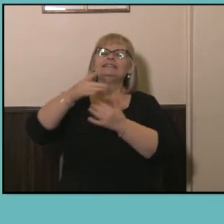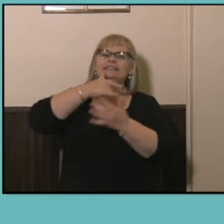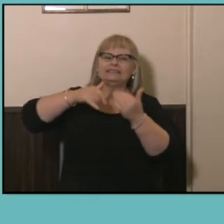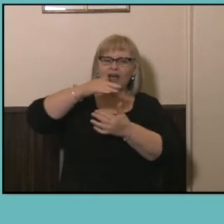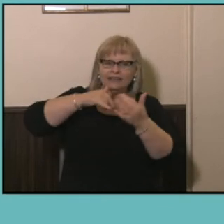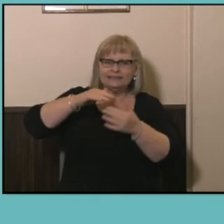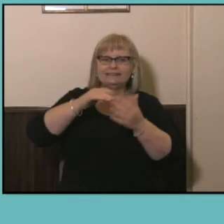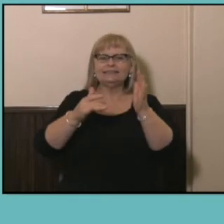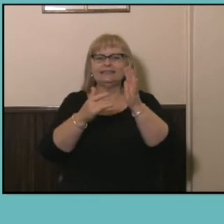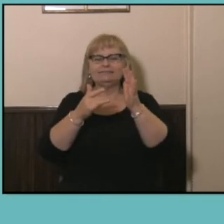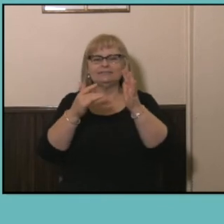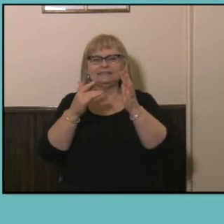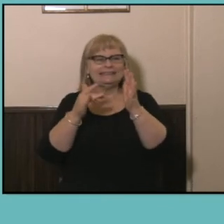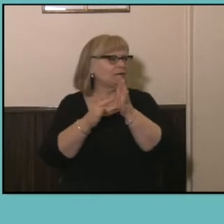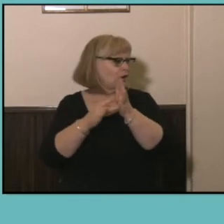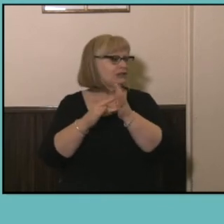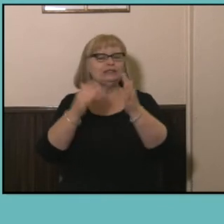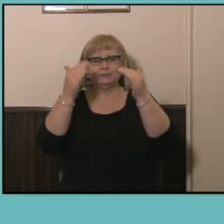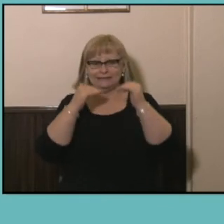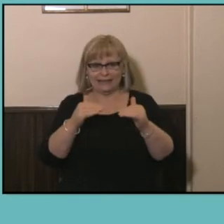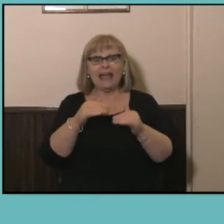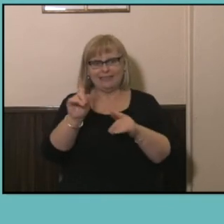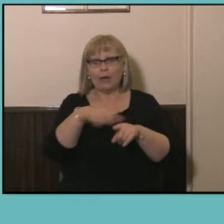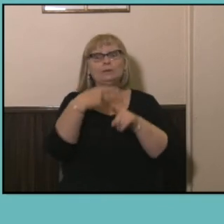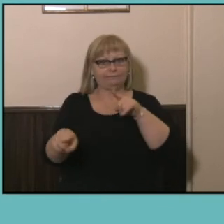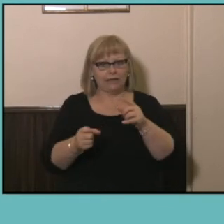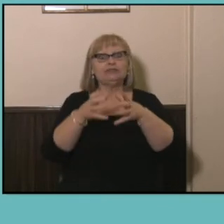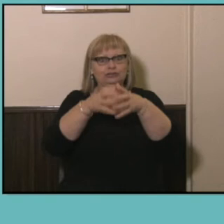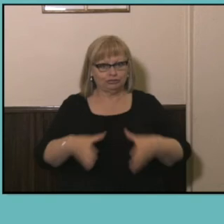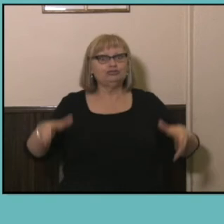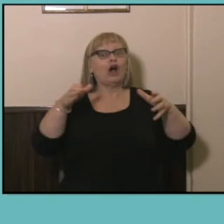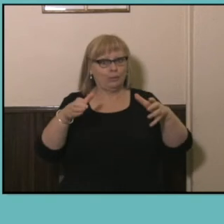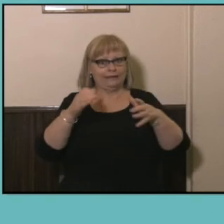growing field of study so there was about 29% growth since the 2011 Census